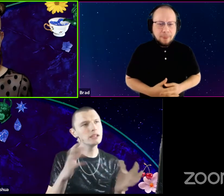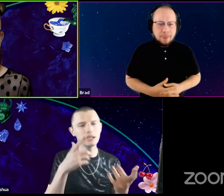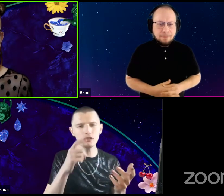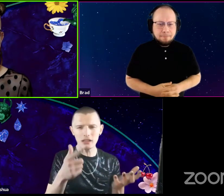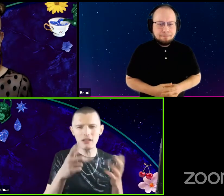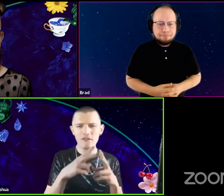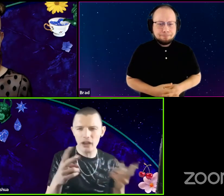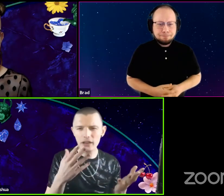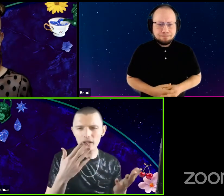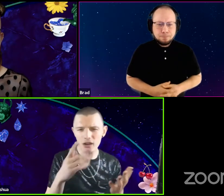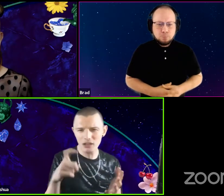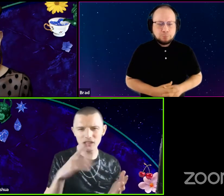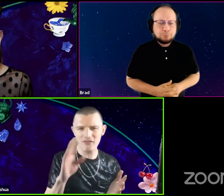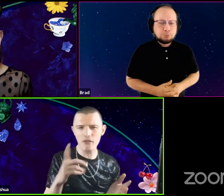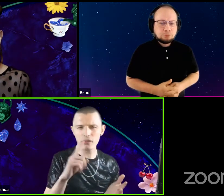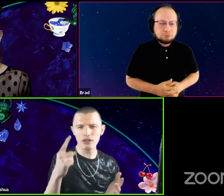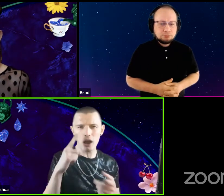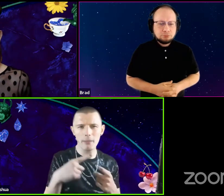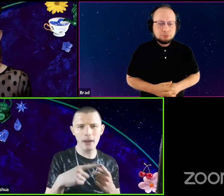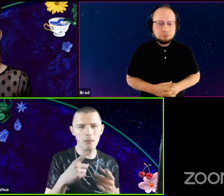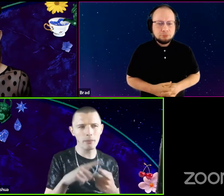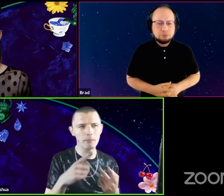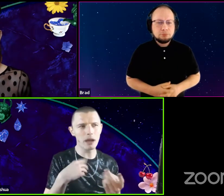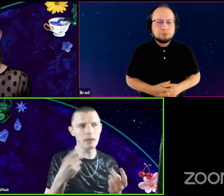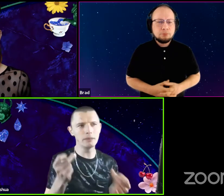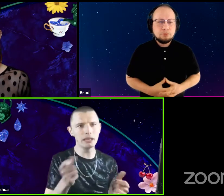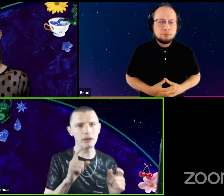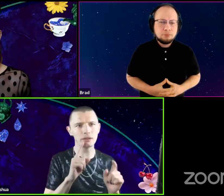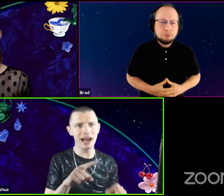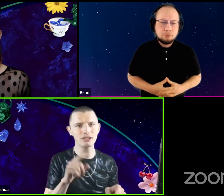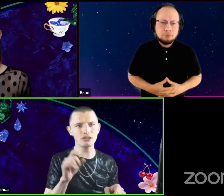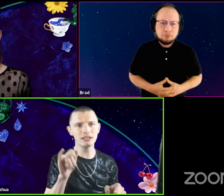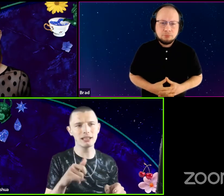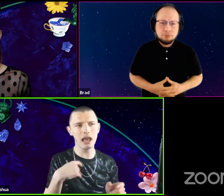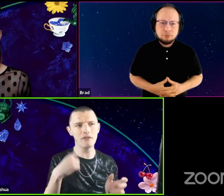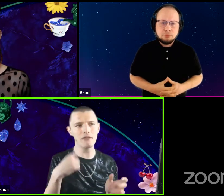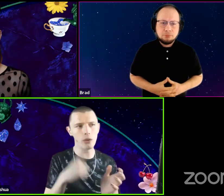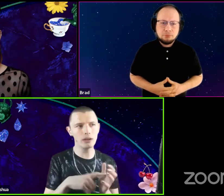Actually that's very good question. I've never really thought about. But my immediate reaction is that I've noticed in queer spaces